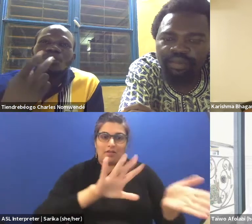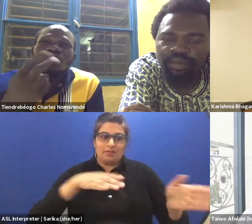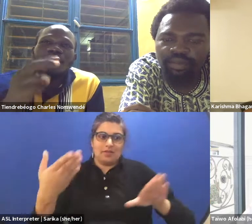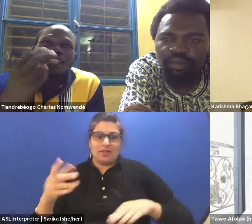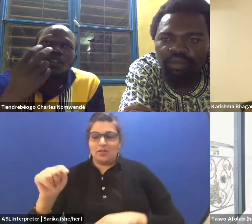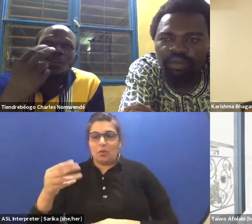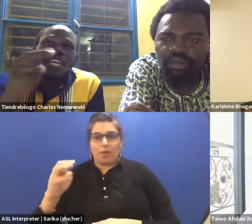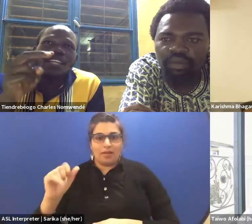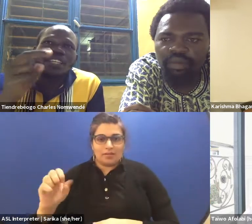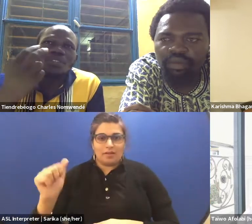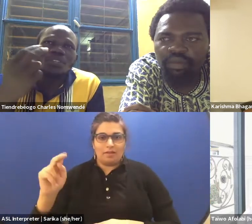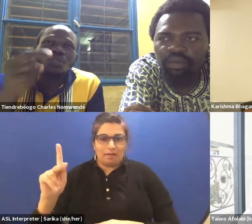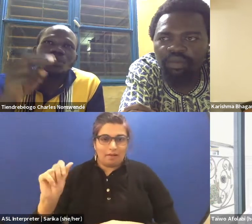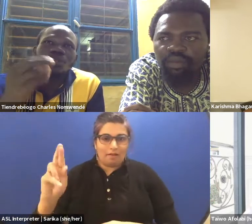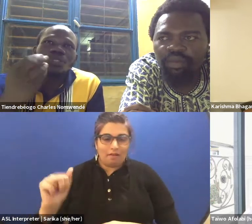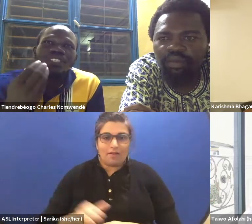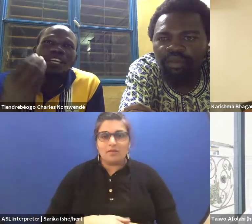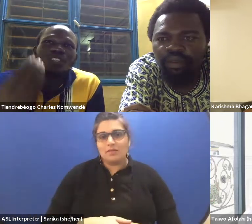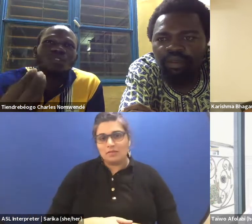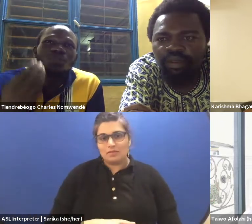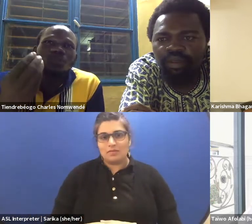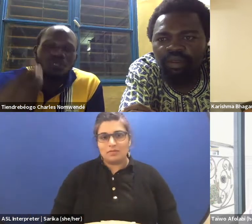(Charles speaking French)